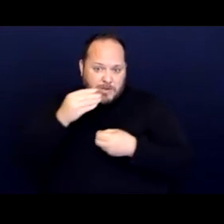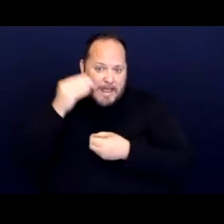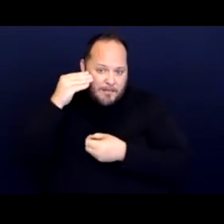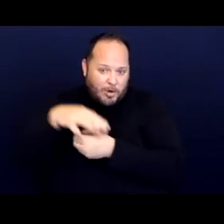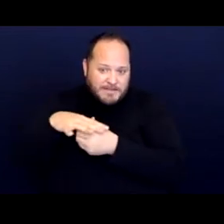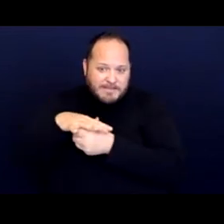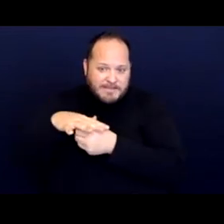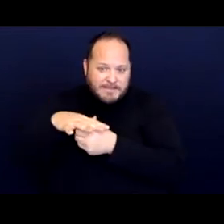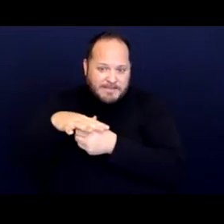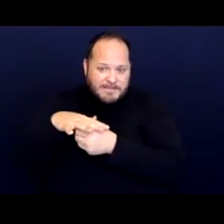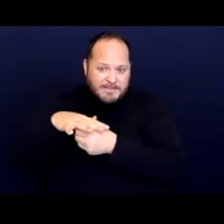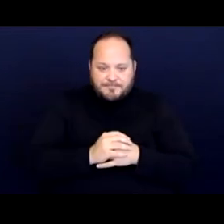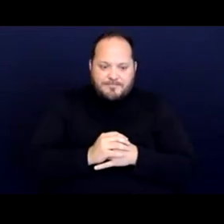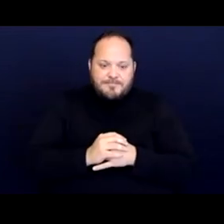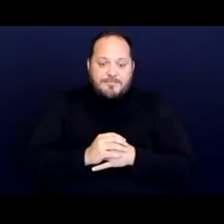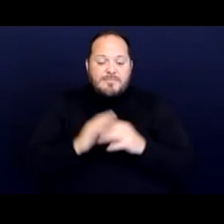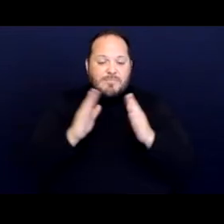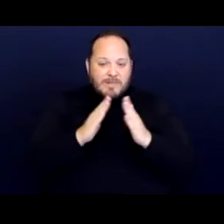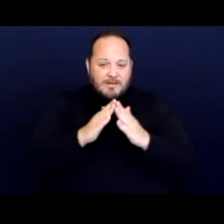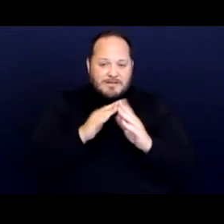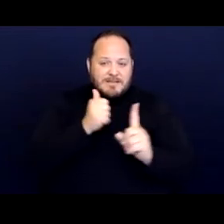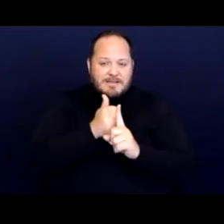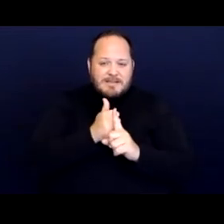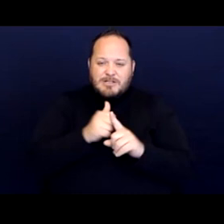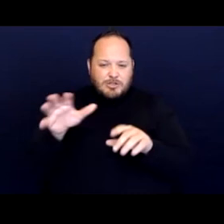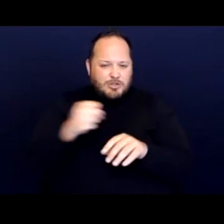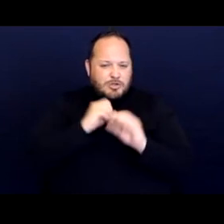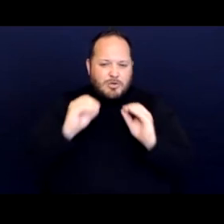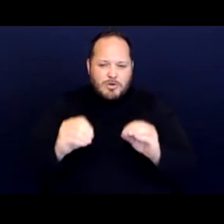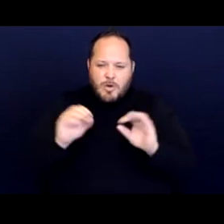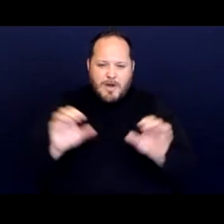The city ended up taking no action in response to their requests.